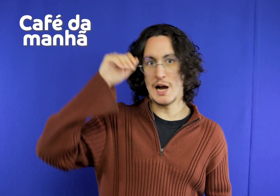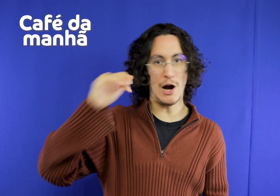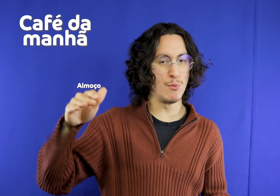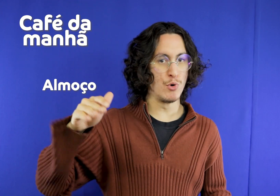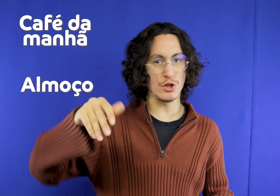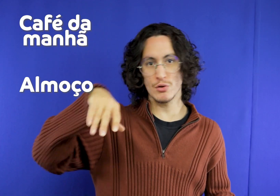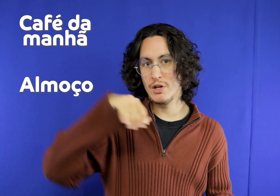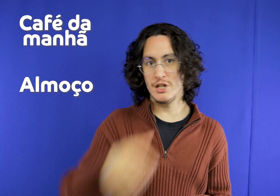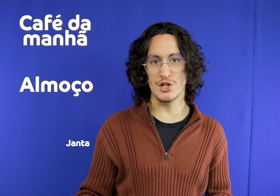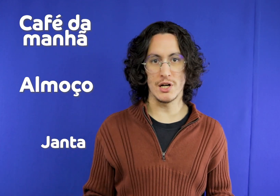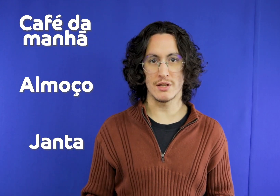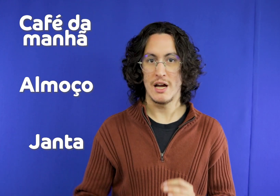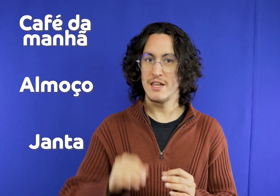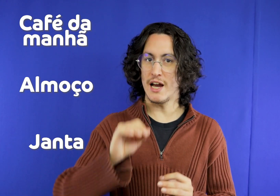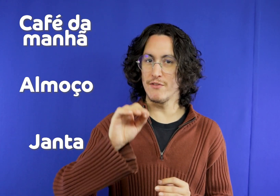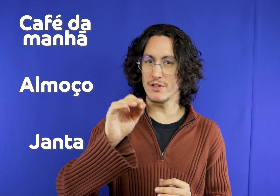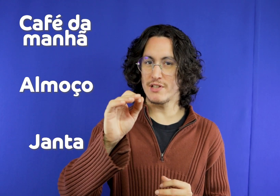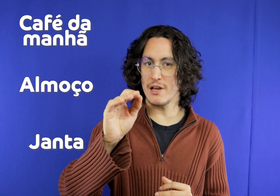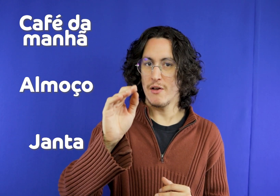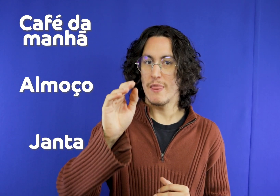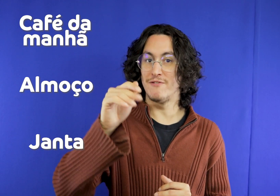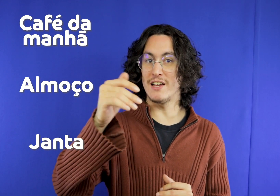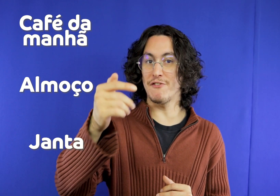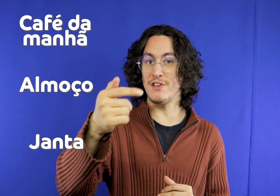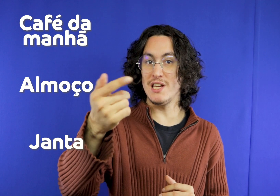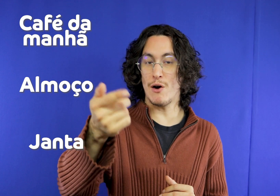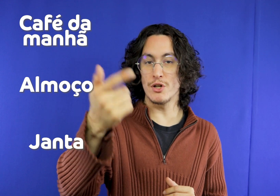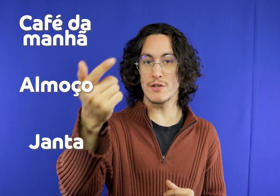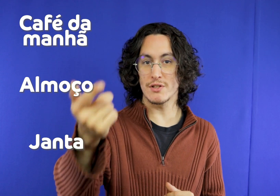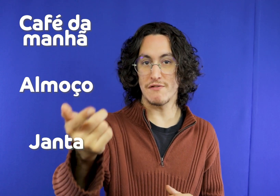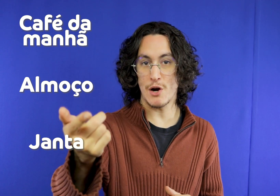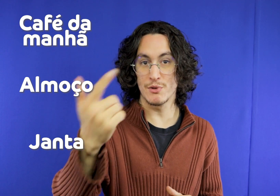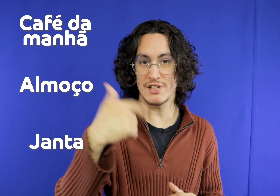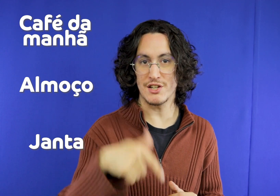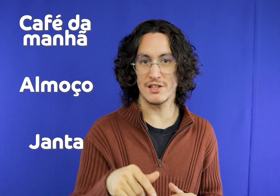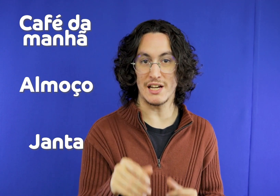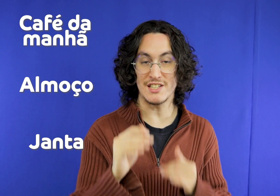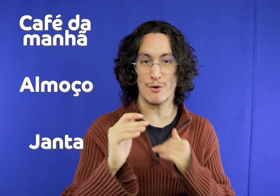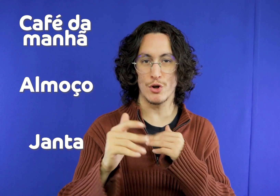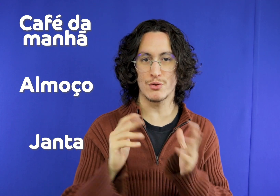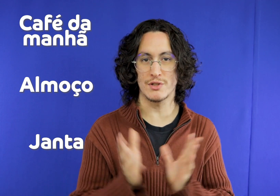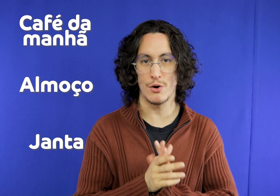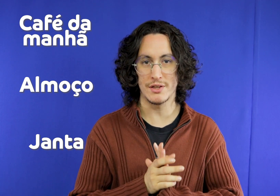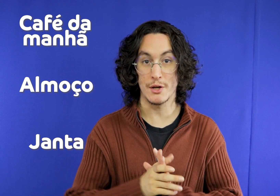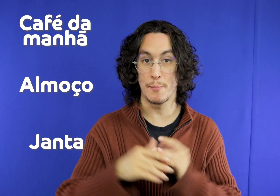breakfast breakfast and dinner and then you will define where you will have lunch and dinner according to your